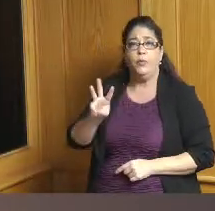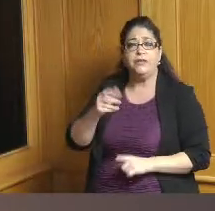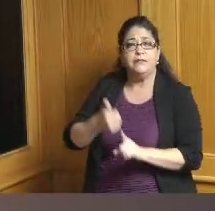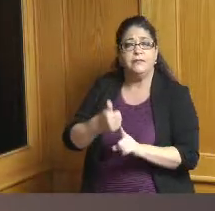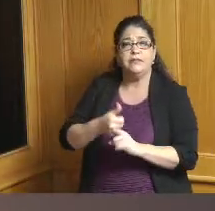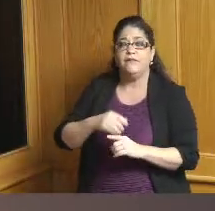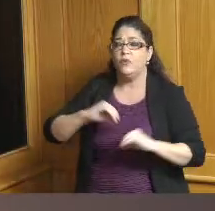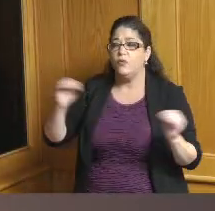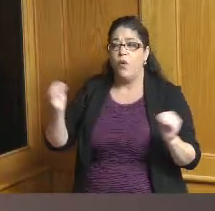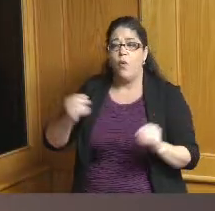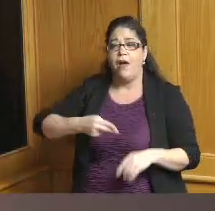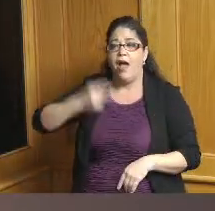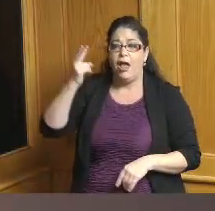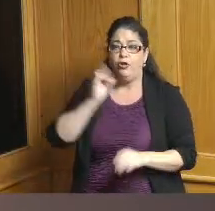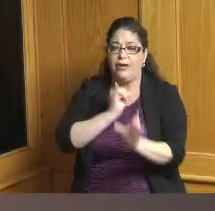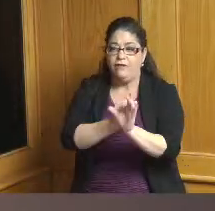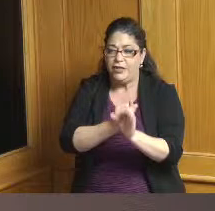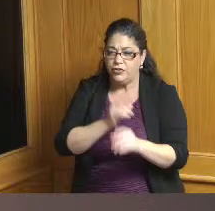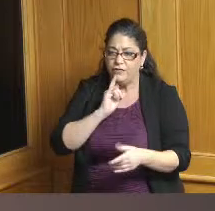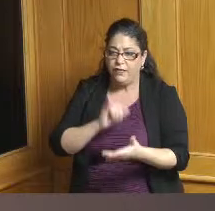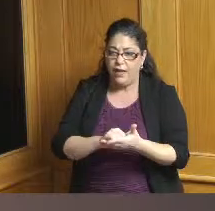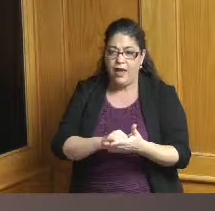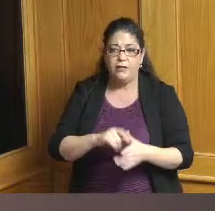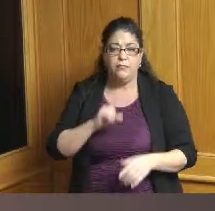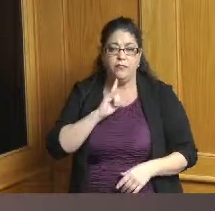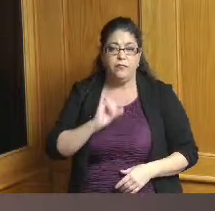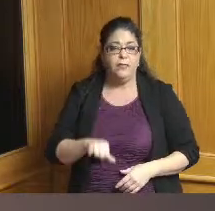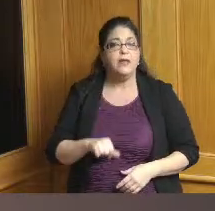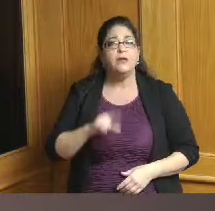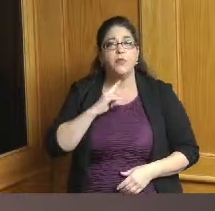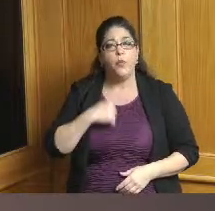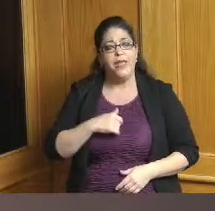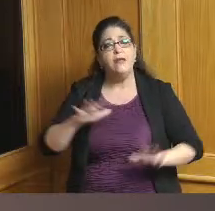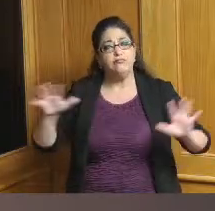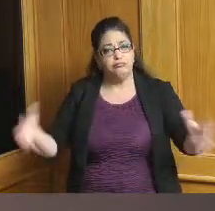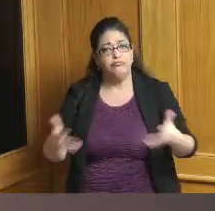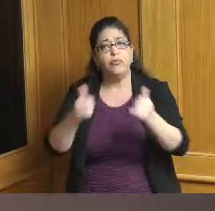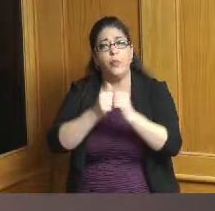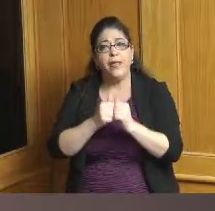of objection we actually encourage our applicants to meet with school officials